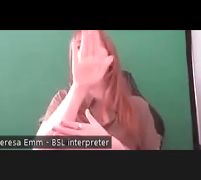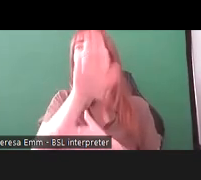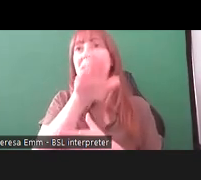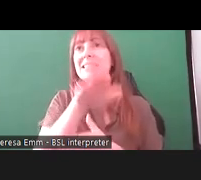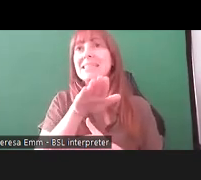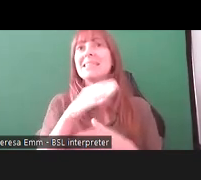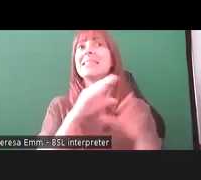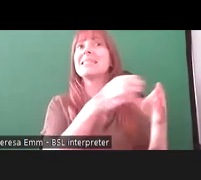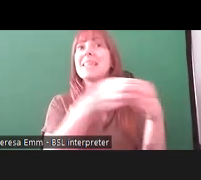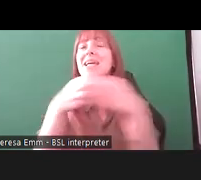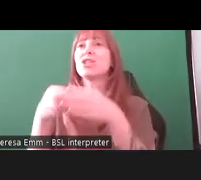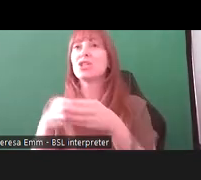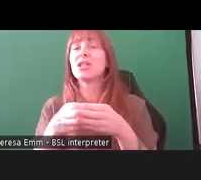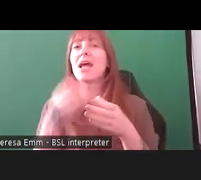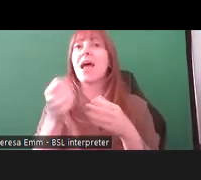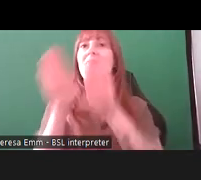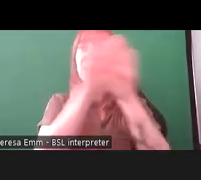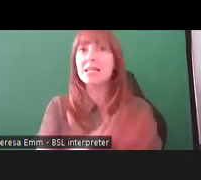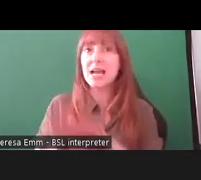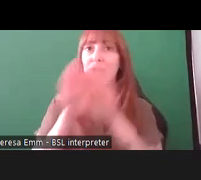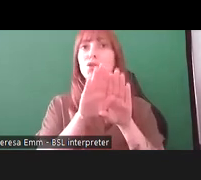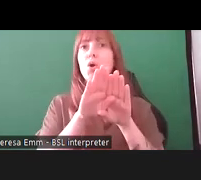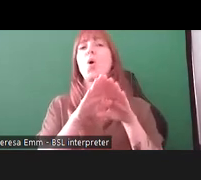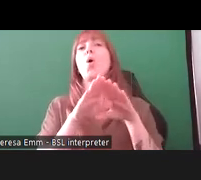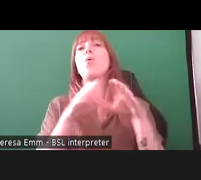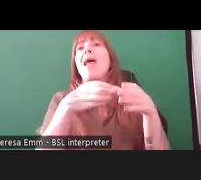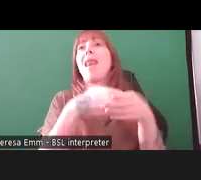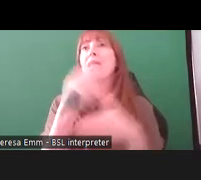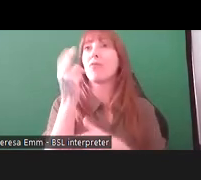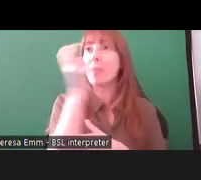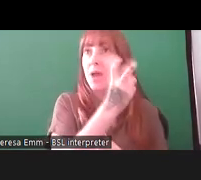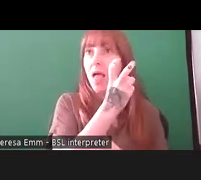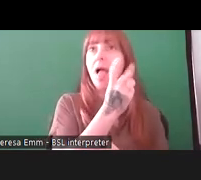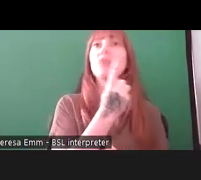there's a 'National League of the Blind banner which is a red banner with national league of the